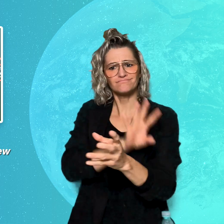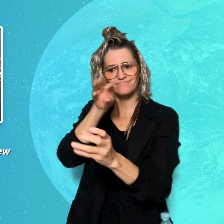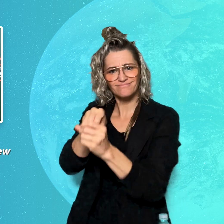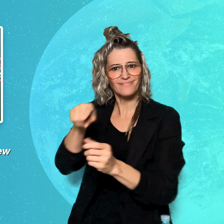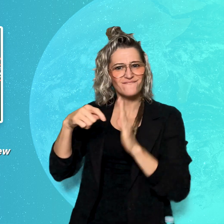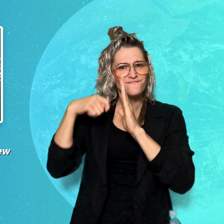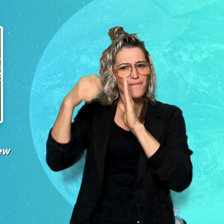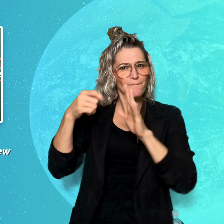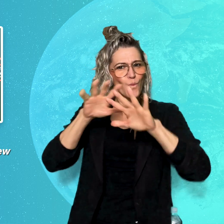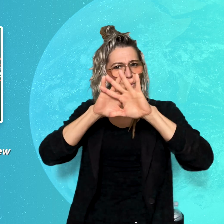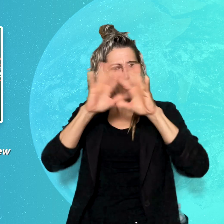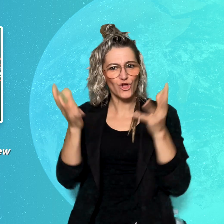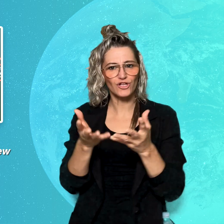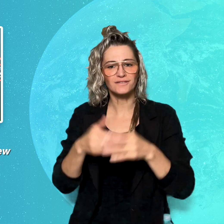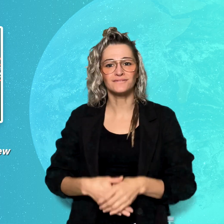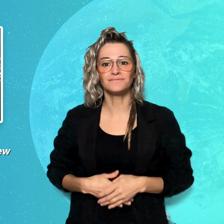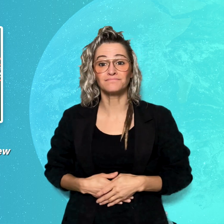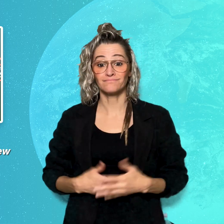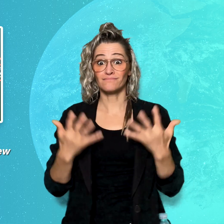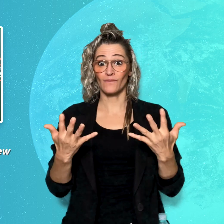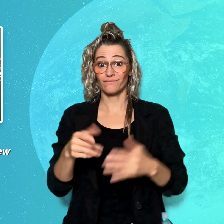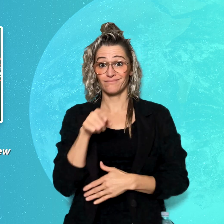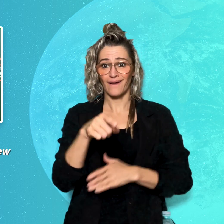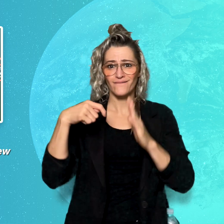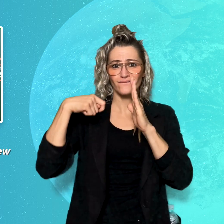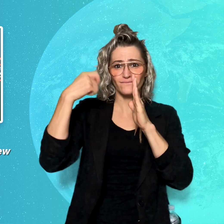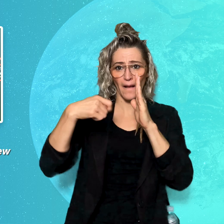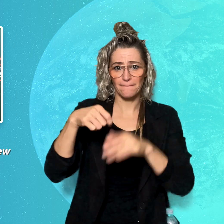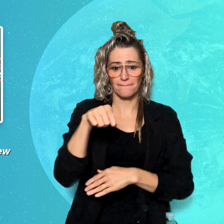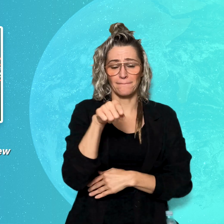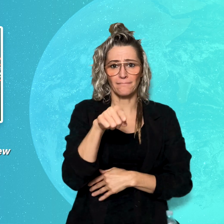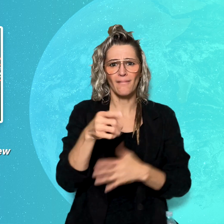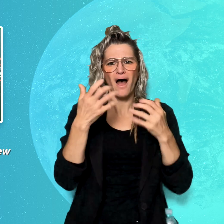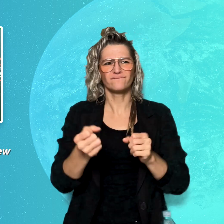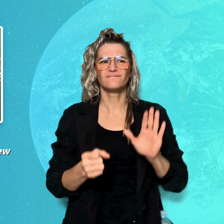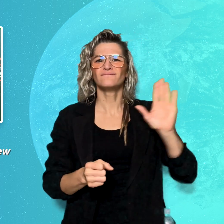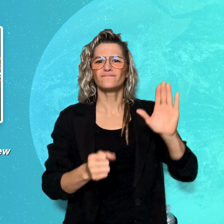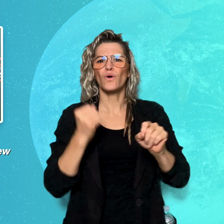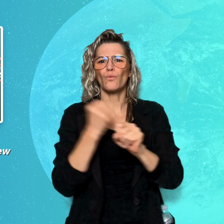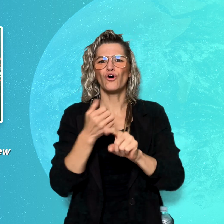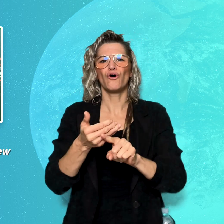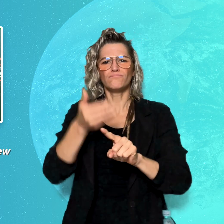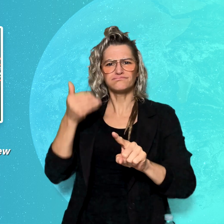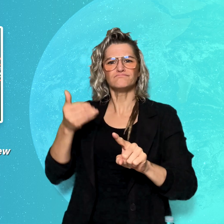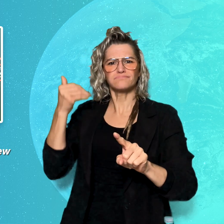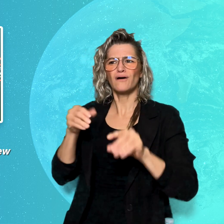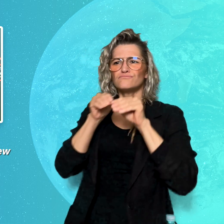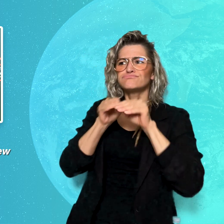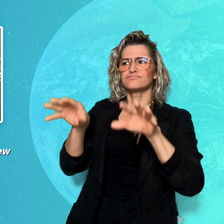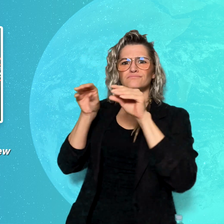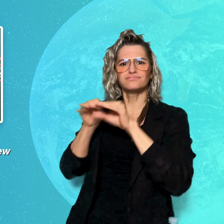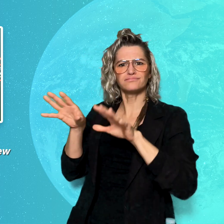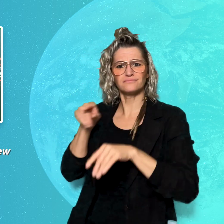individuals in the film world. This film, along with his broader work,